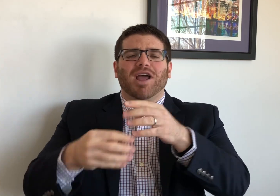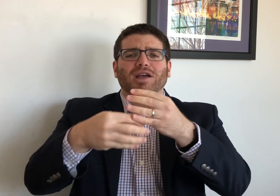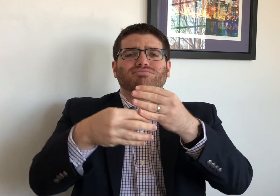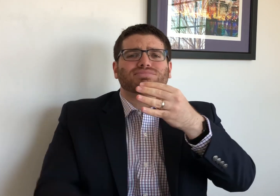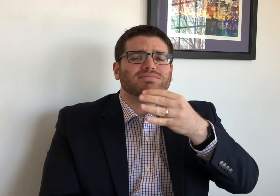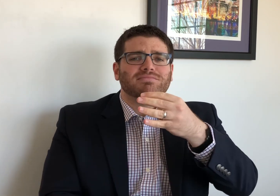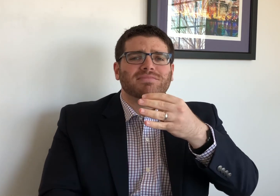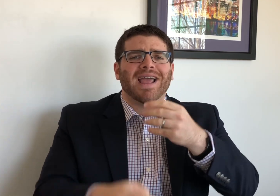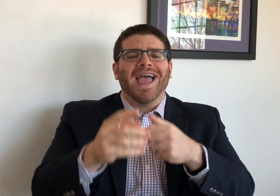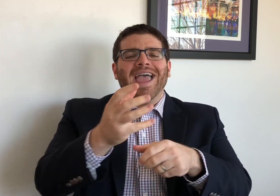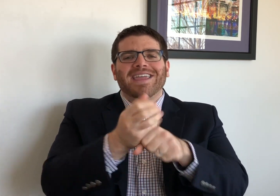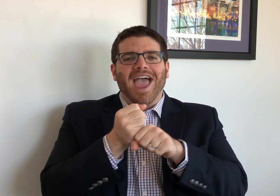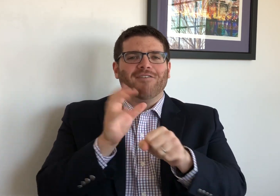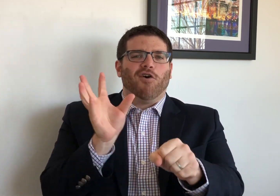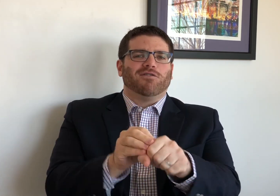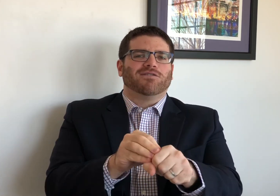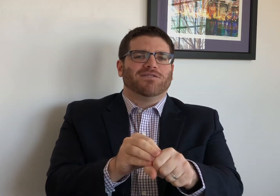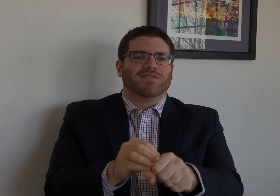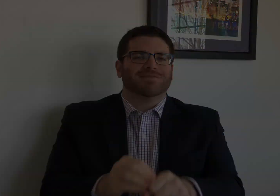There's a long list of service opportunities. Get involved.